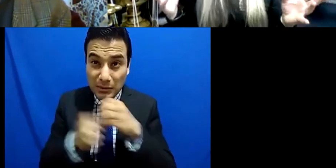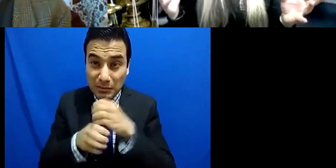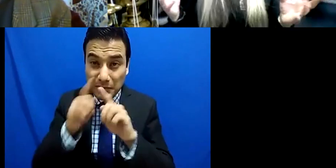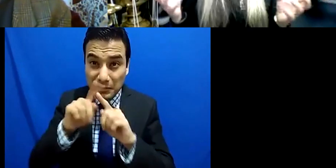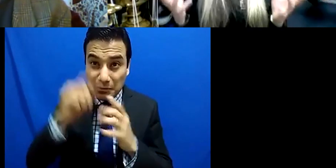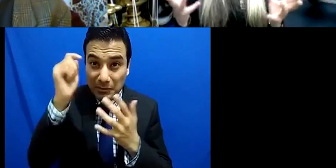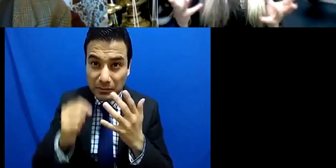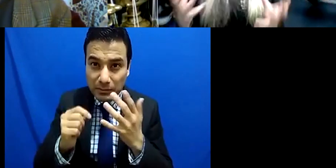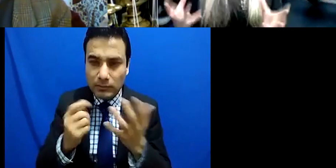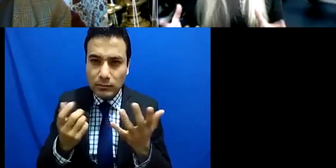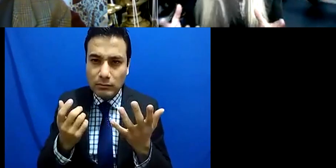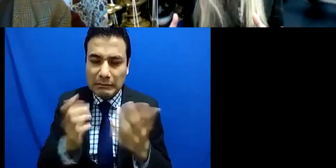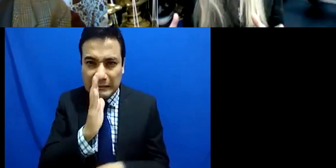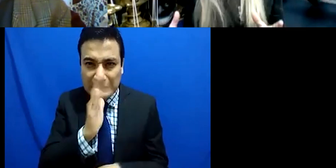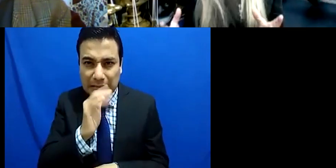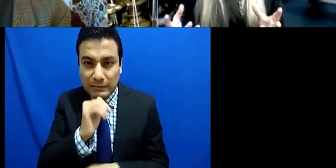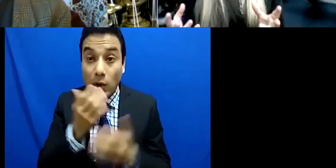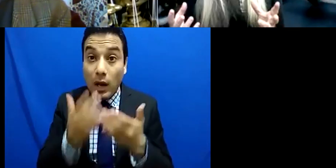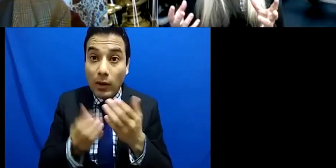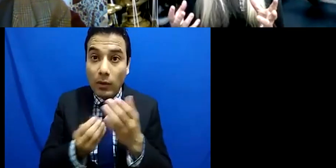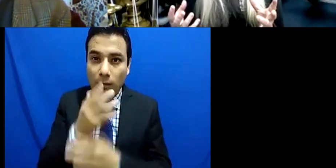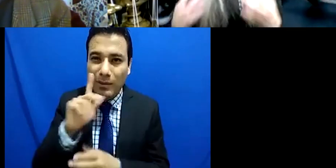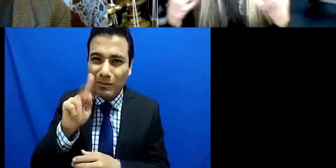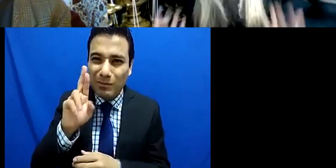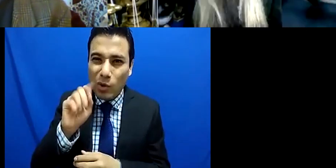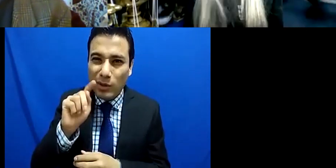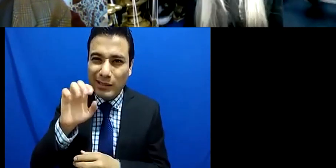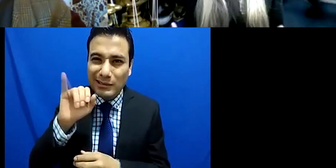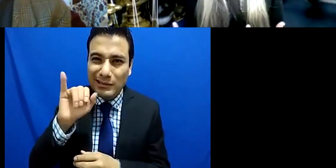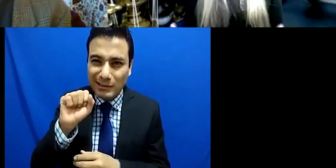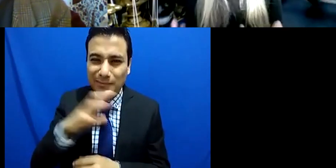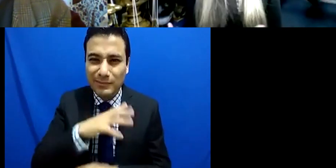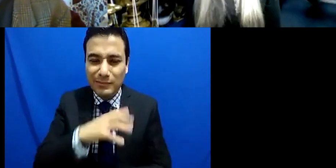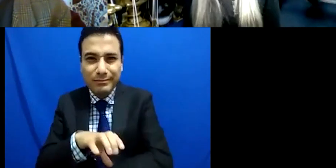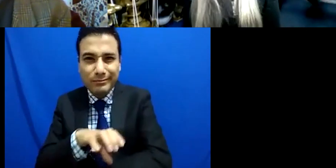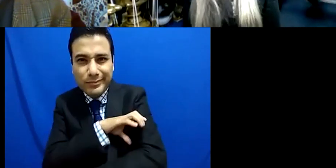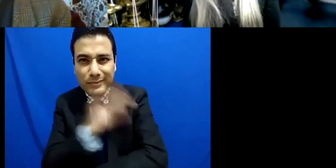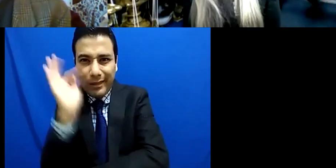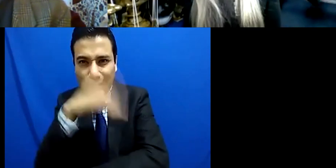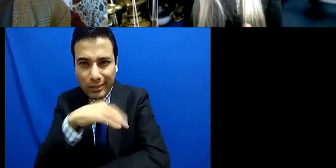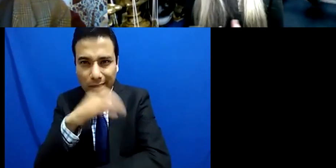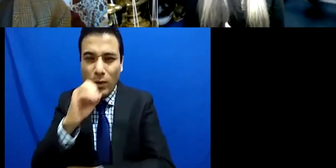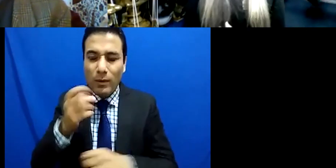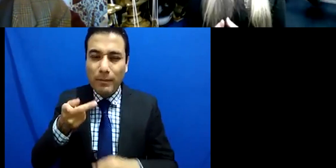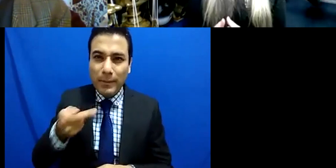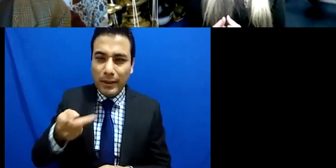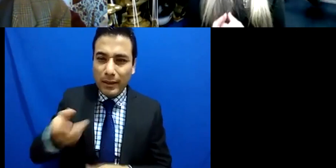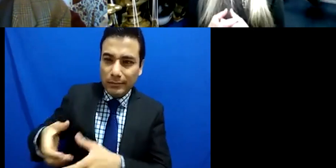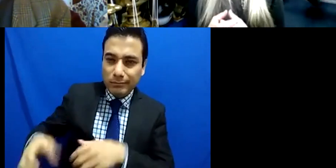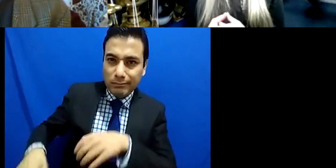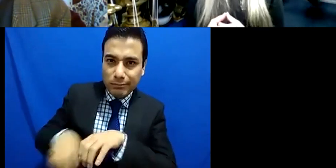extraordinarily advanced, you know it's really amazing what people now can do and it's the same